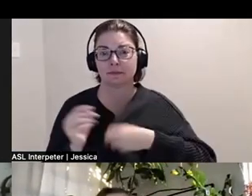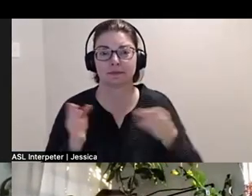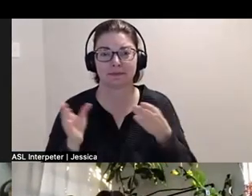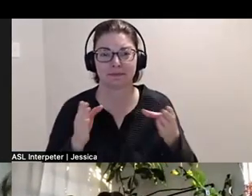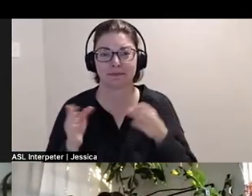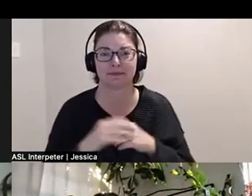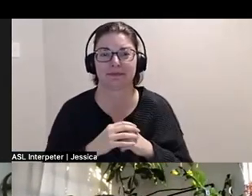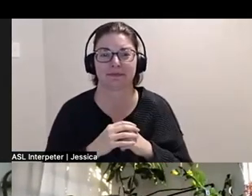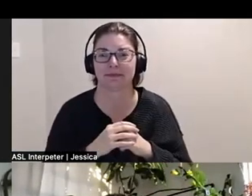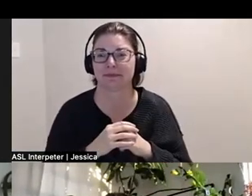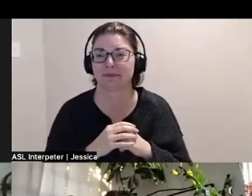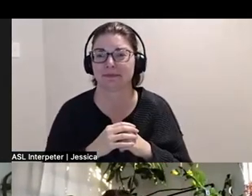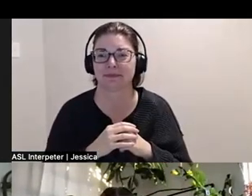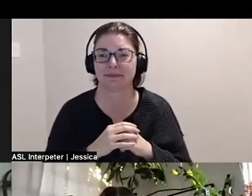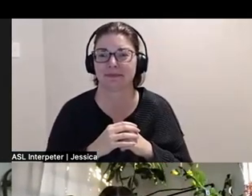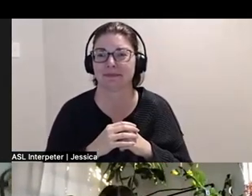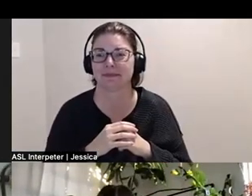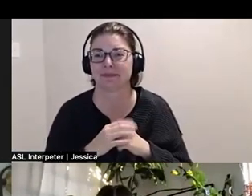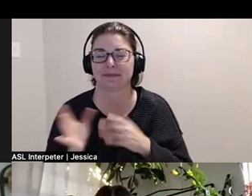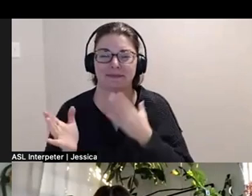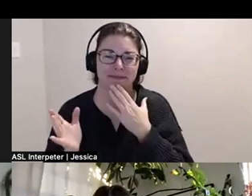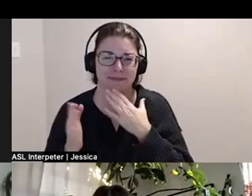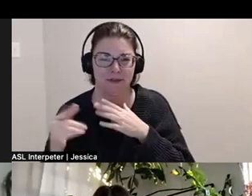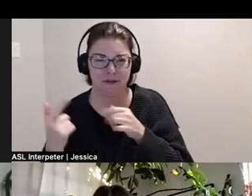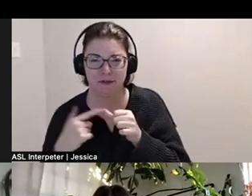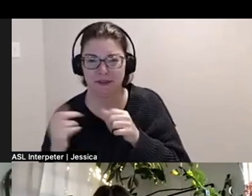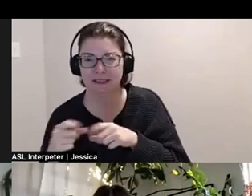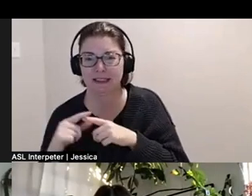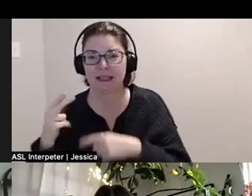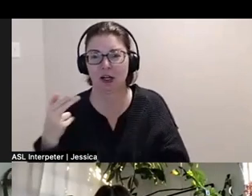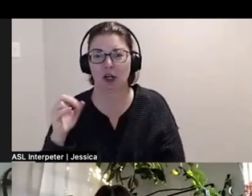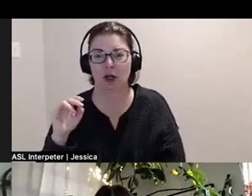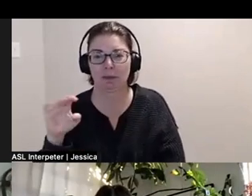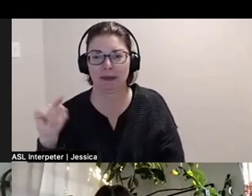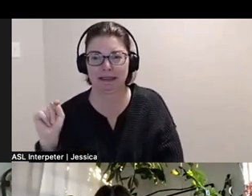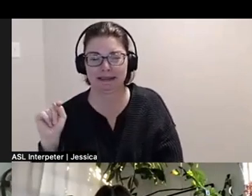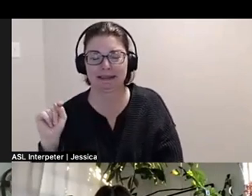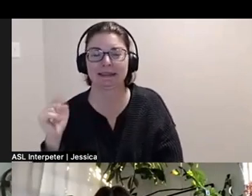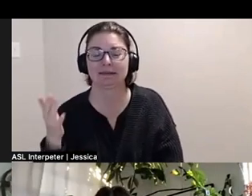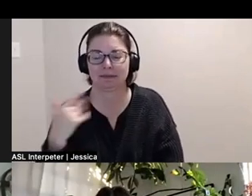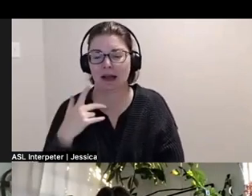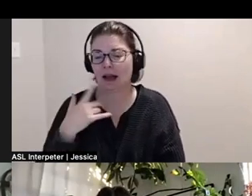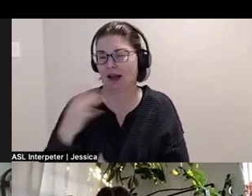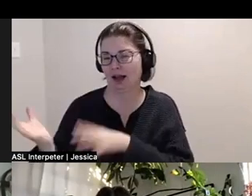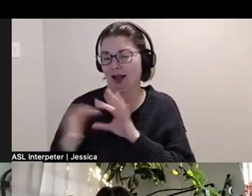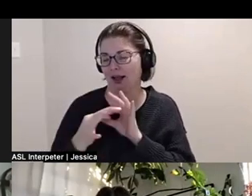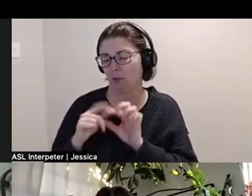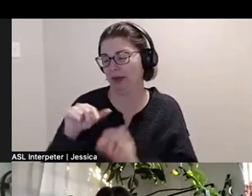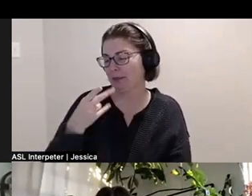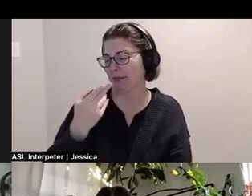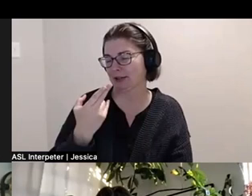Harmeet: Okay, thank you. I feel like I'm really resonating with patch said about like wanting things not to be straight